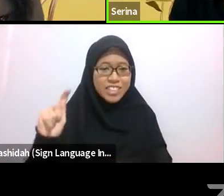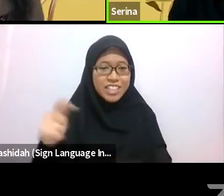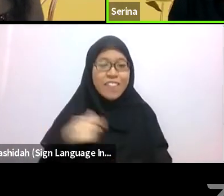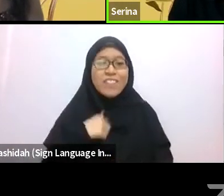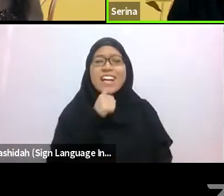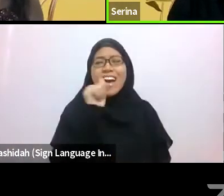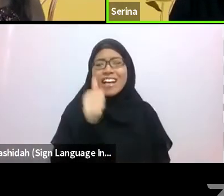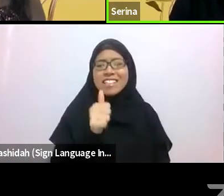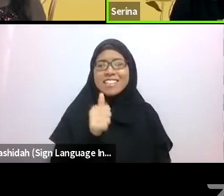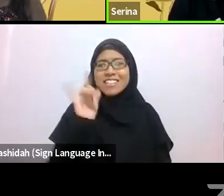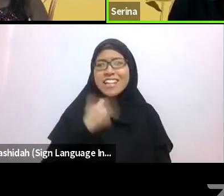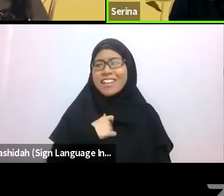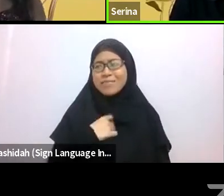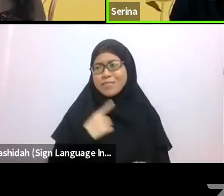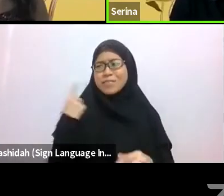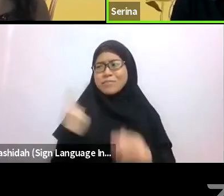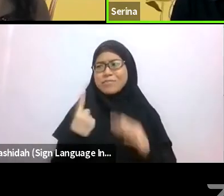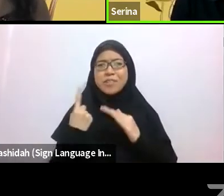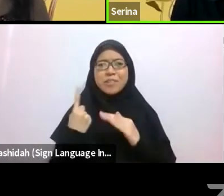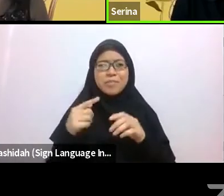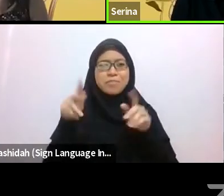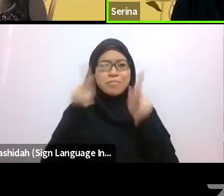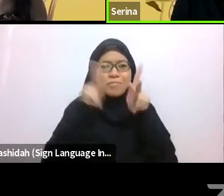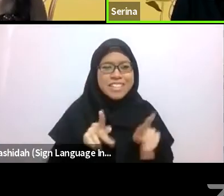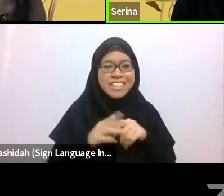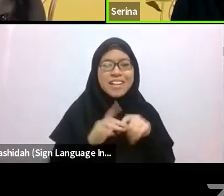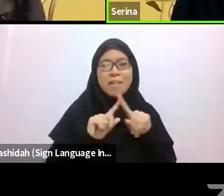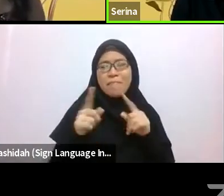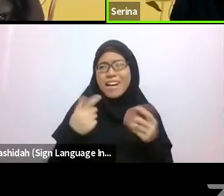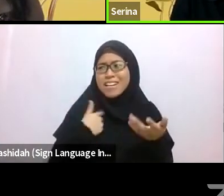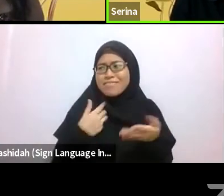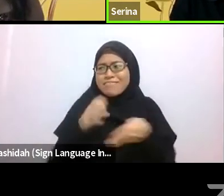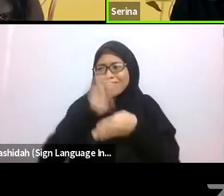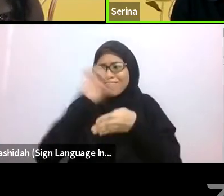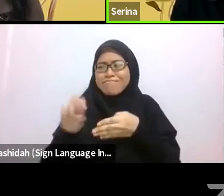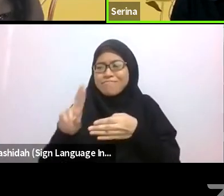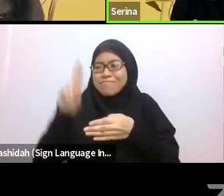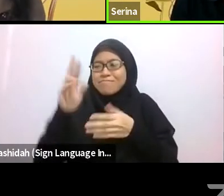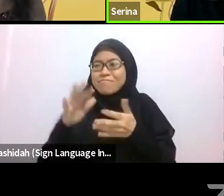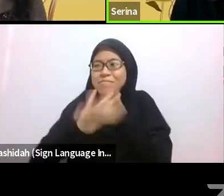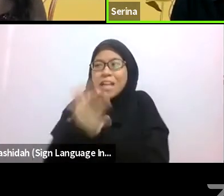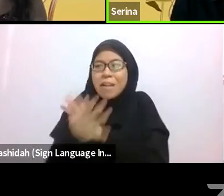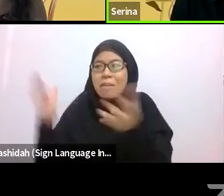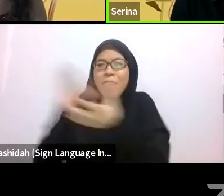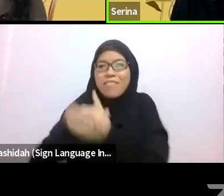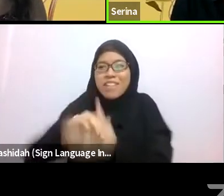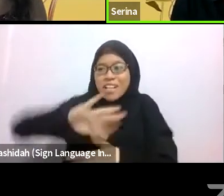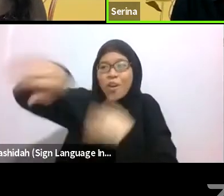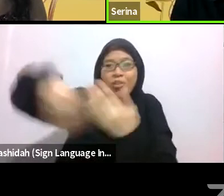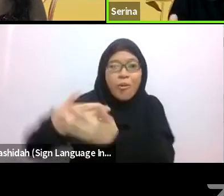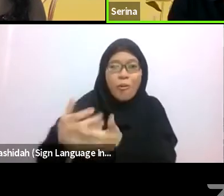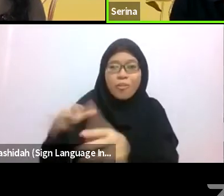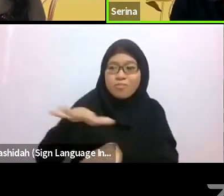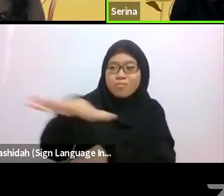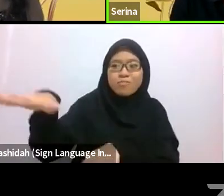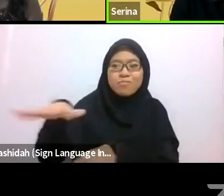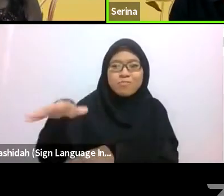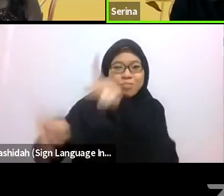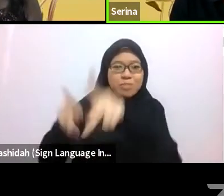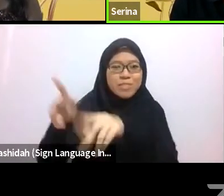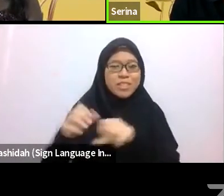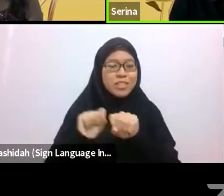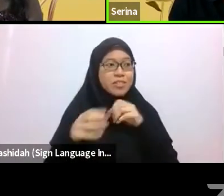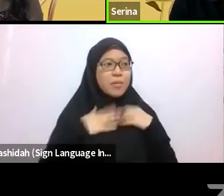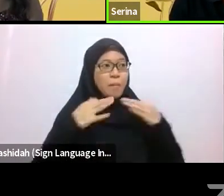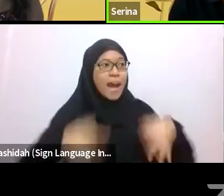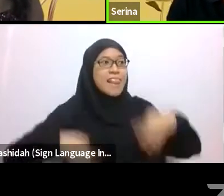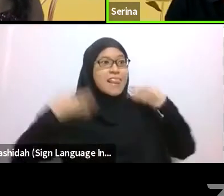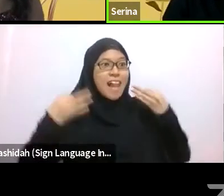So then I ended up marrying the entire district, and then my life and my business and my property was suddenly everyone’s knowledge and business and property.